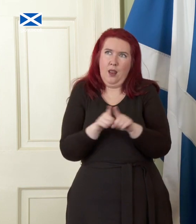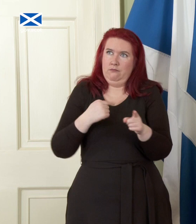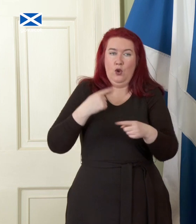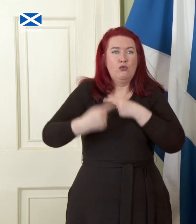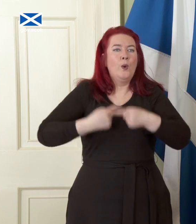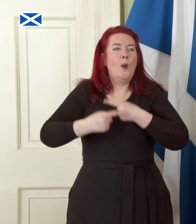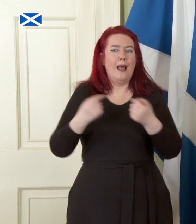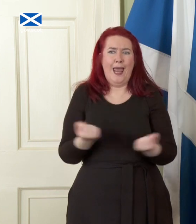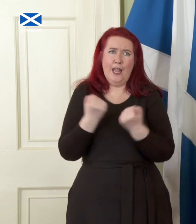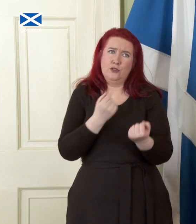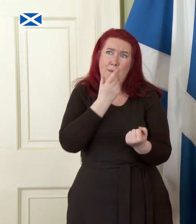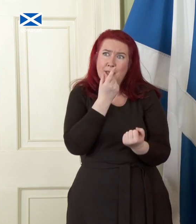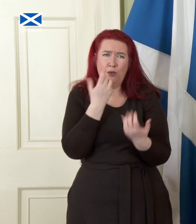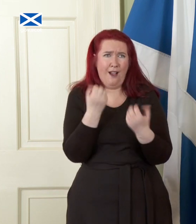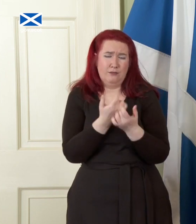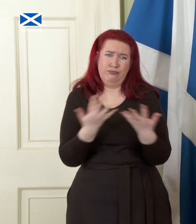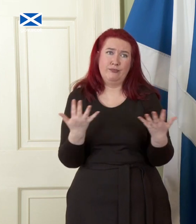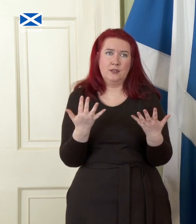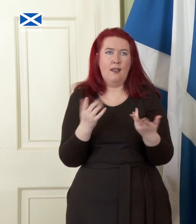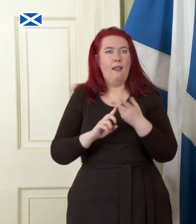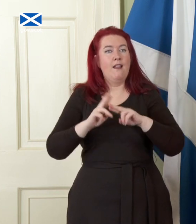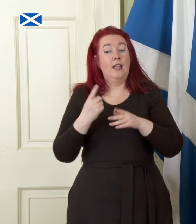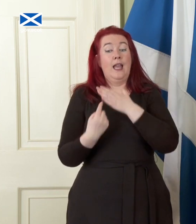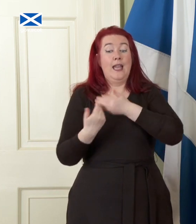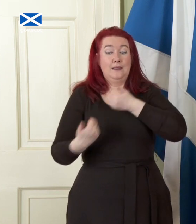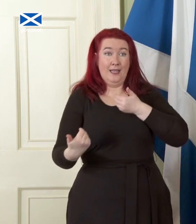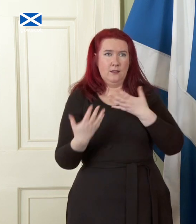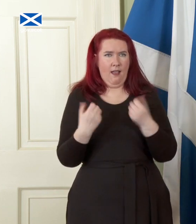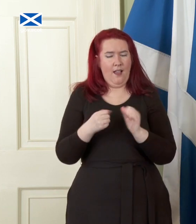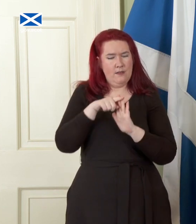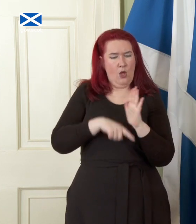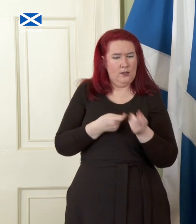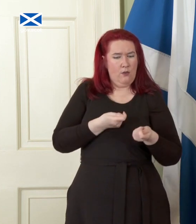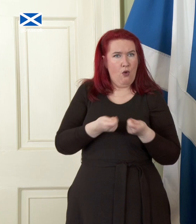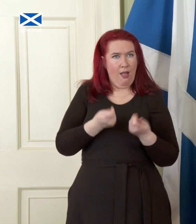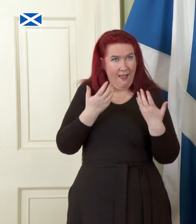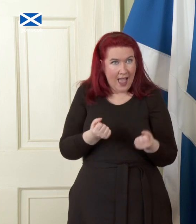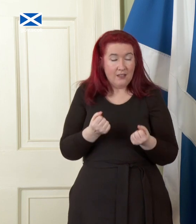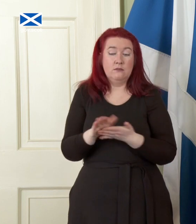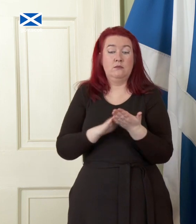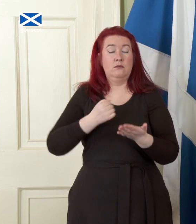potential, with the policy levers that come with independence, an economic model built on social